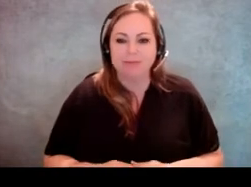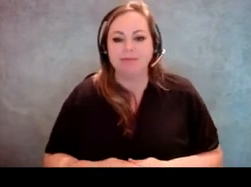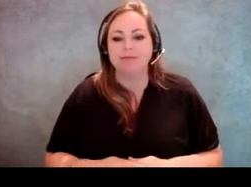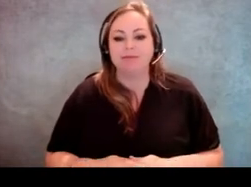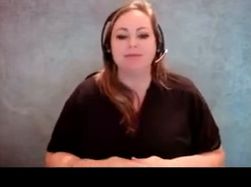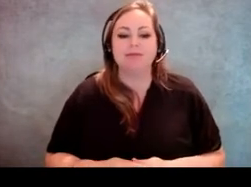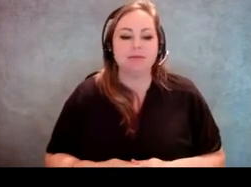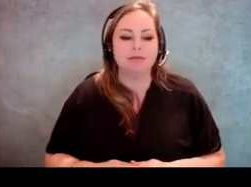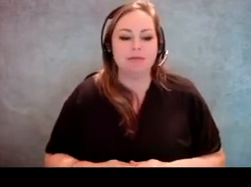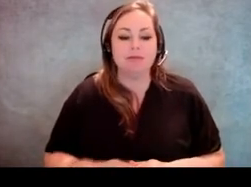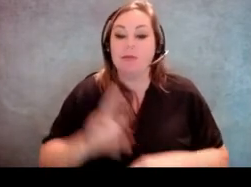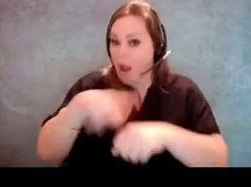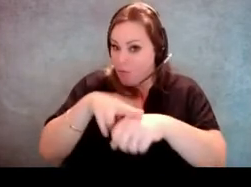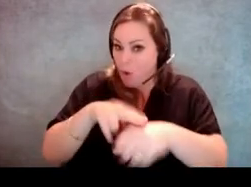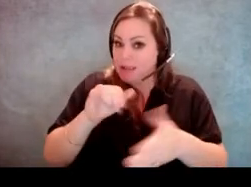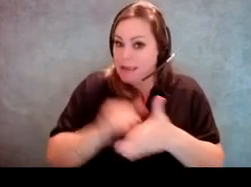Of course, that's to say,